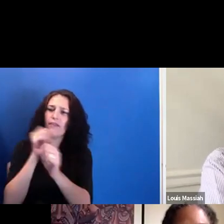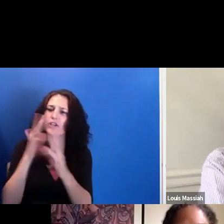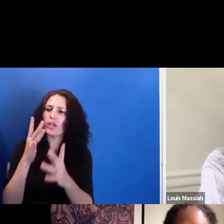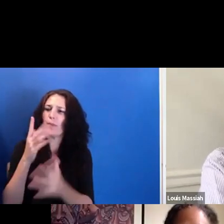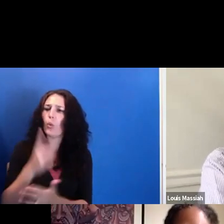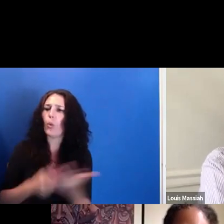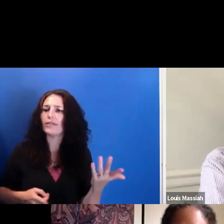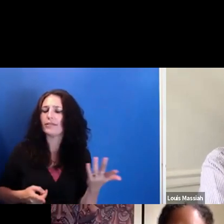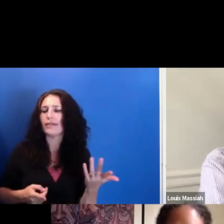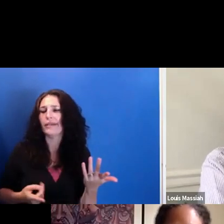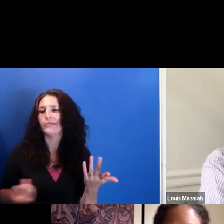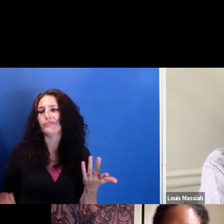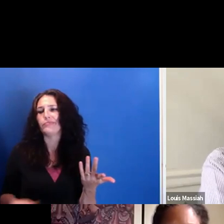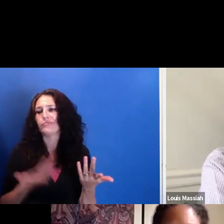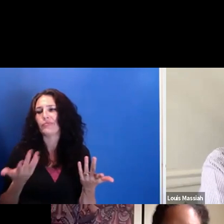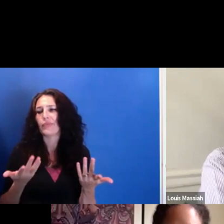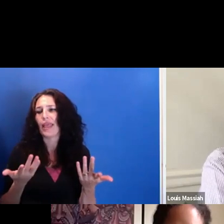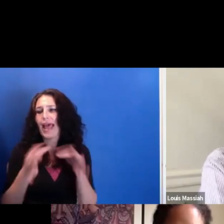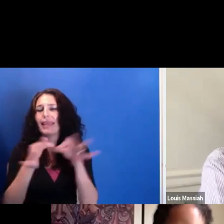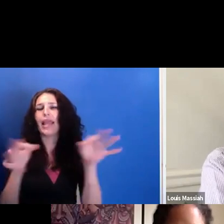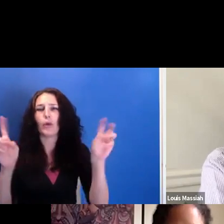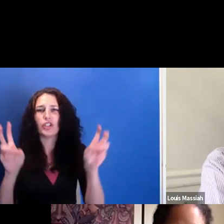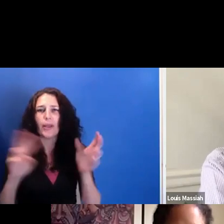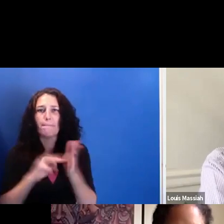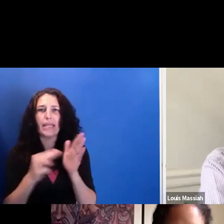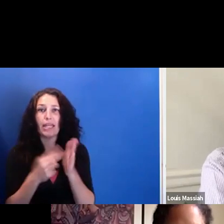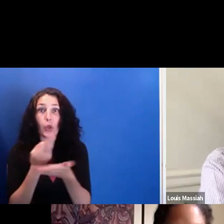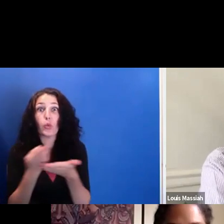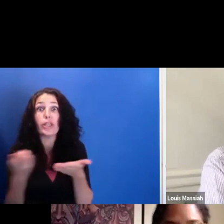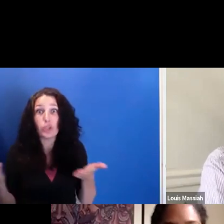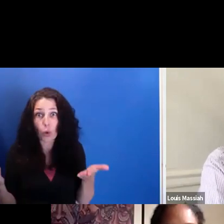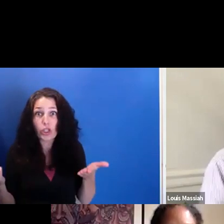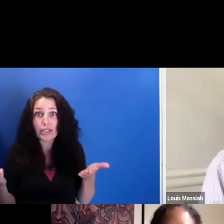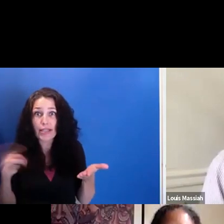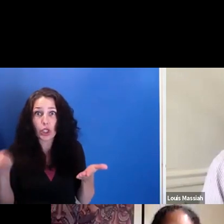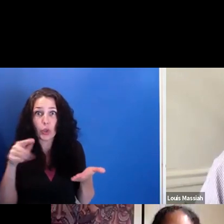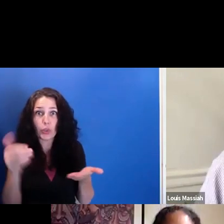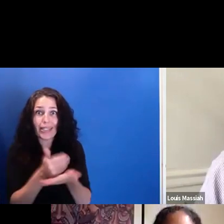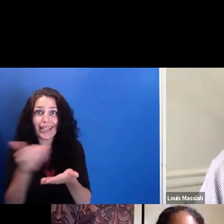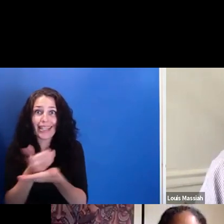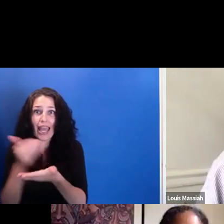the resourceful language that you all can gather for those of us that are not connected